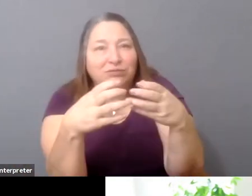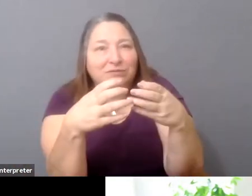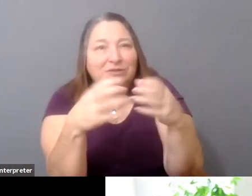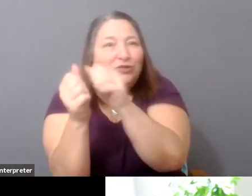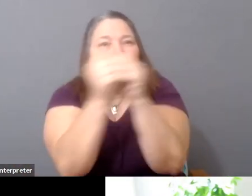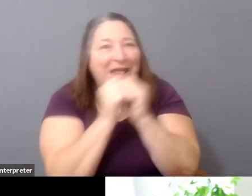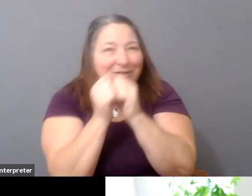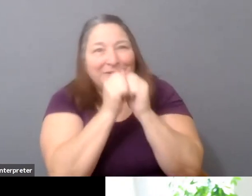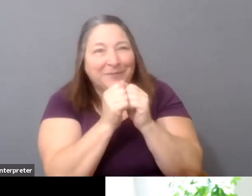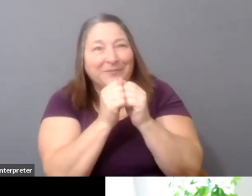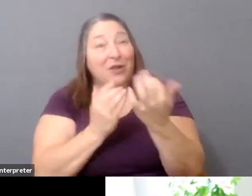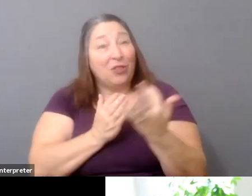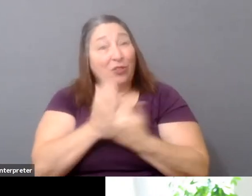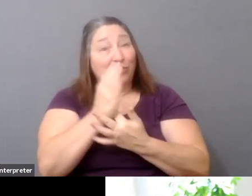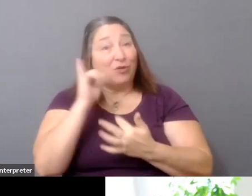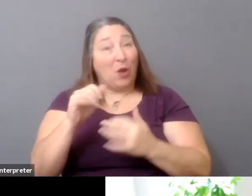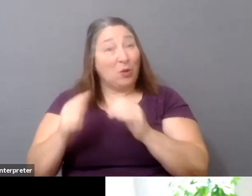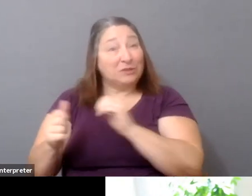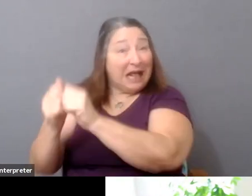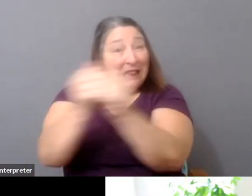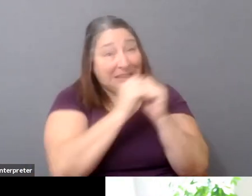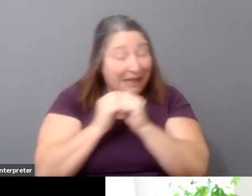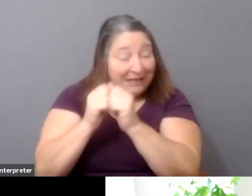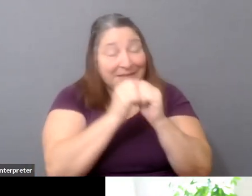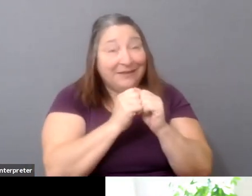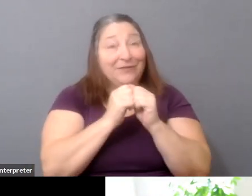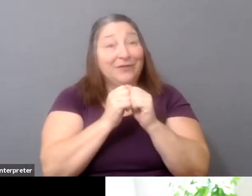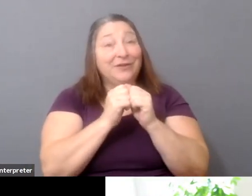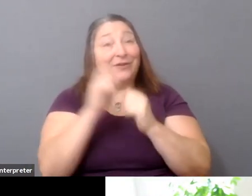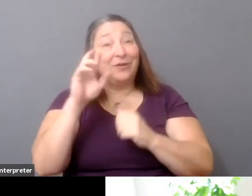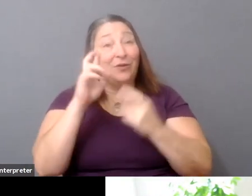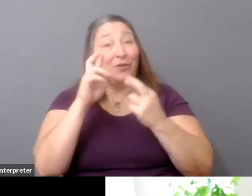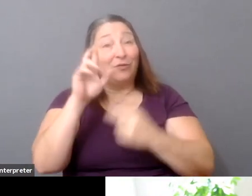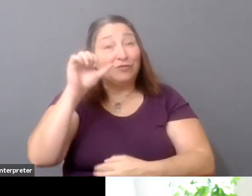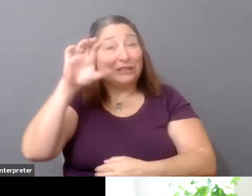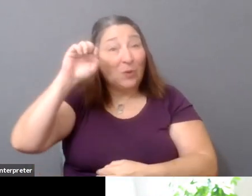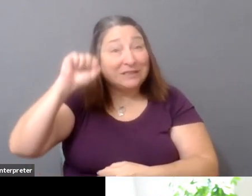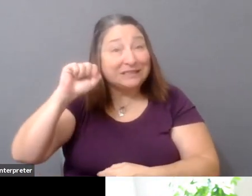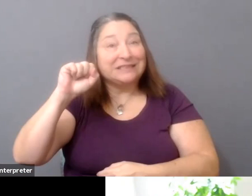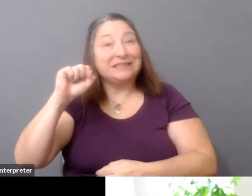collective resources, we're hoping, you know, to have a little-- a tiny bit more